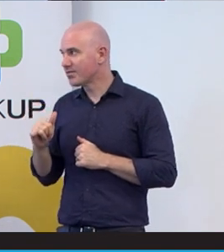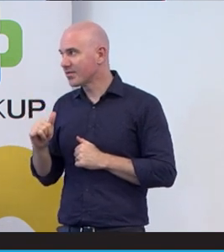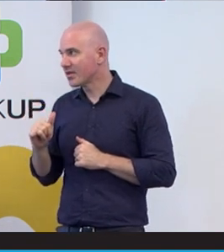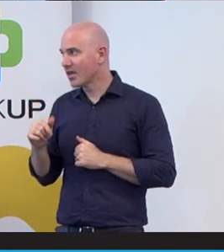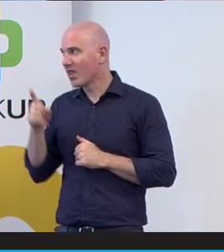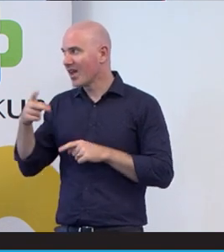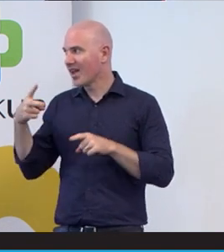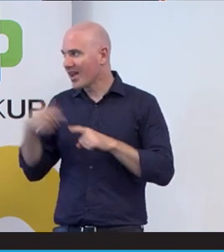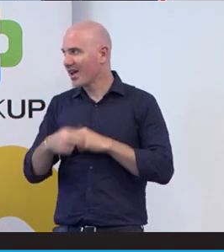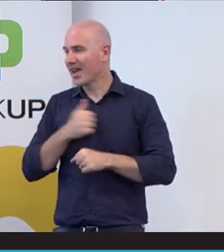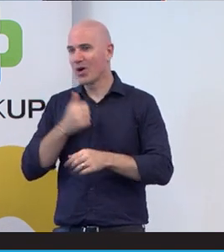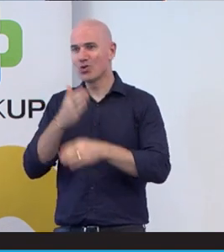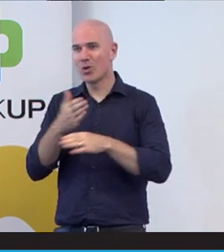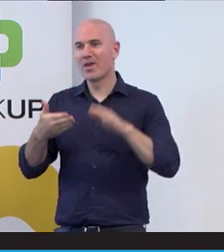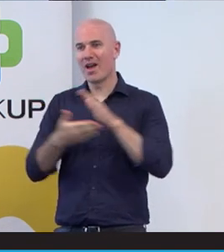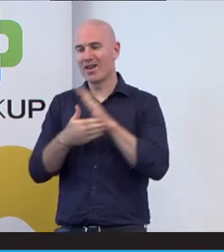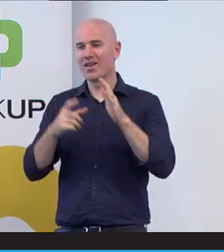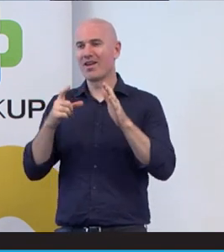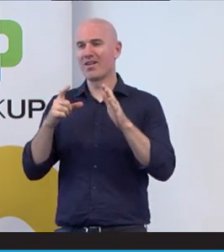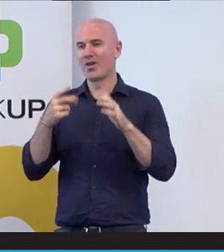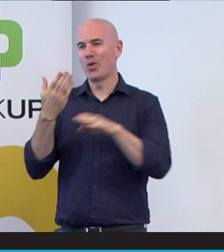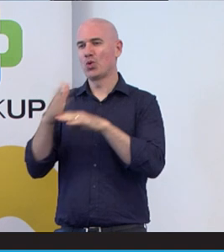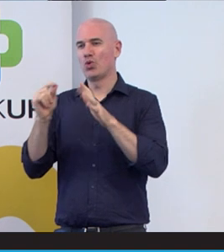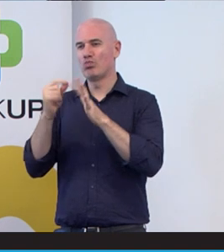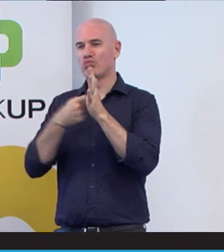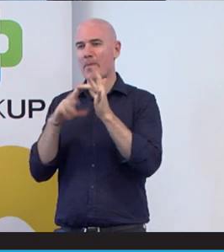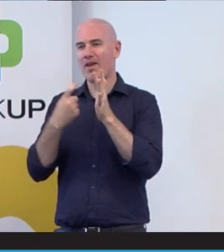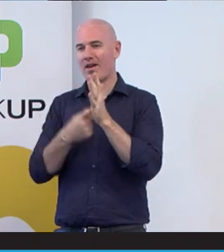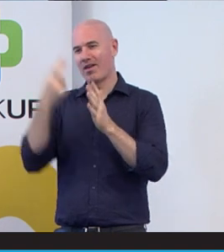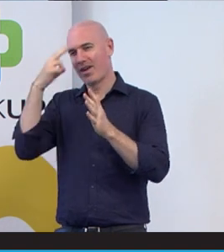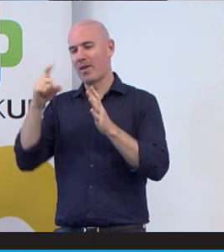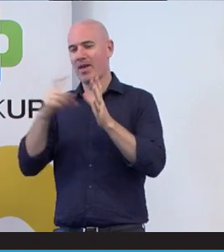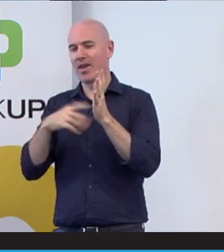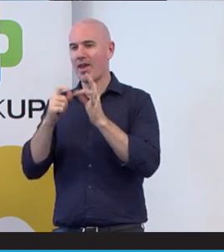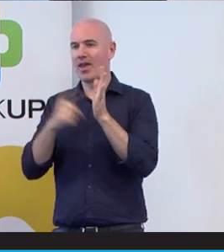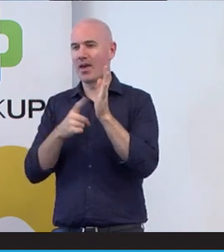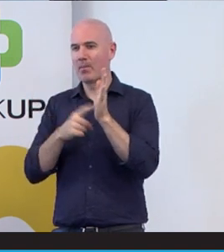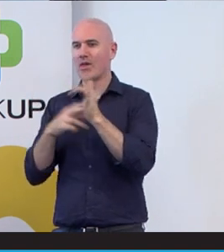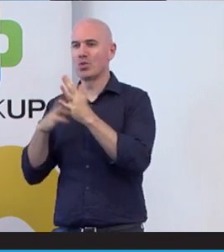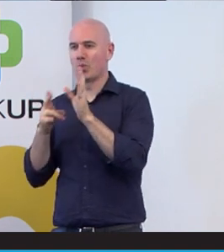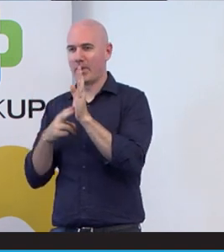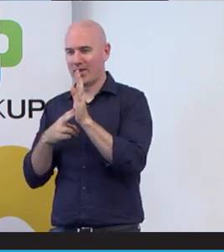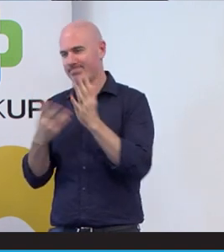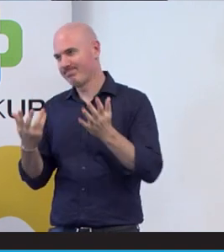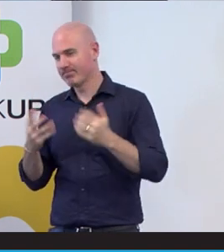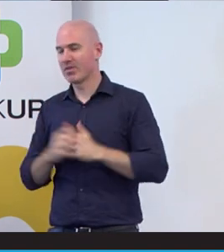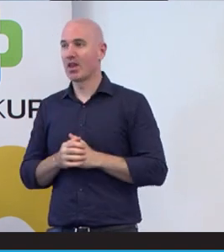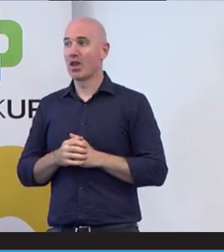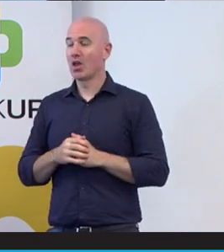when the Newman governent (was elected). And so I, I, I ended up giving evidence